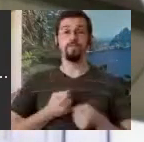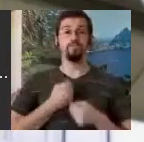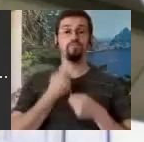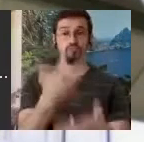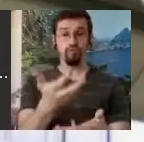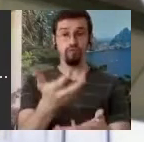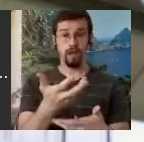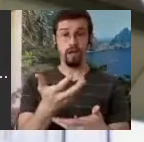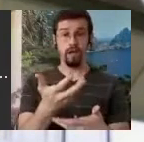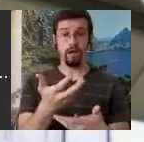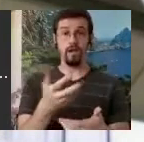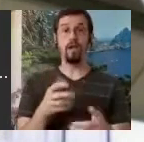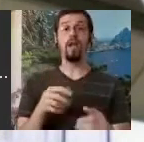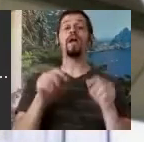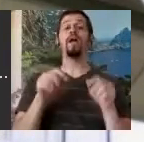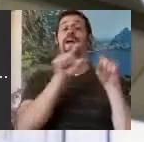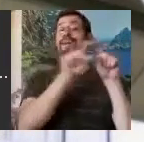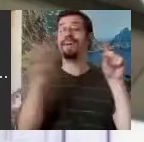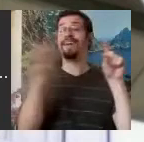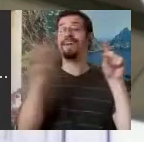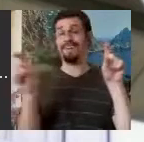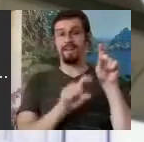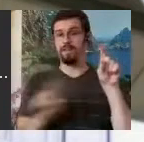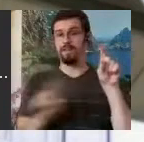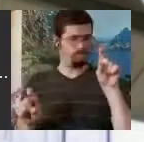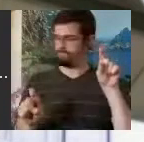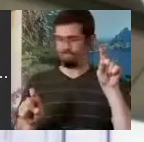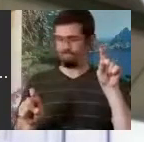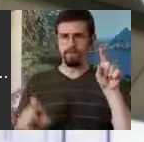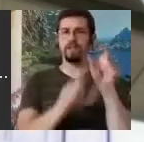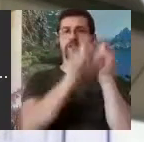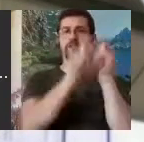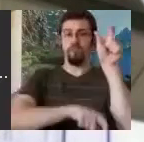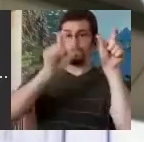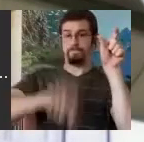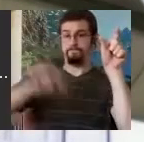from left to right to writing down in vertical columns and that we throw out